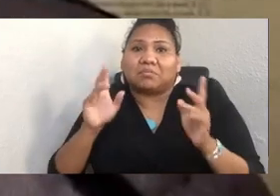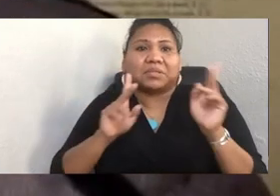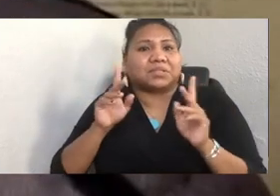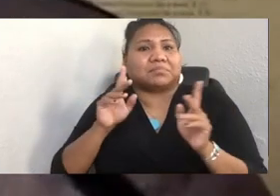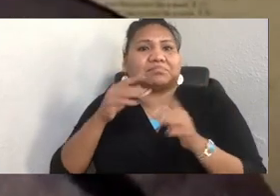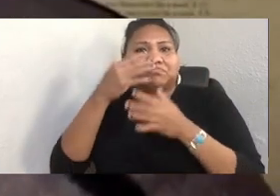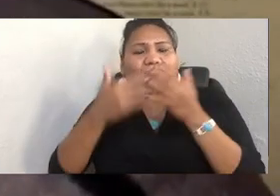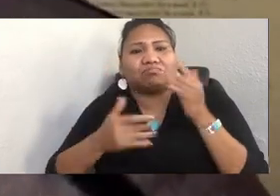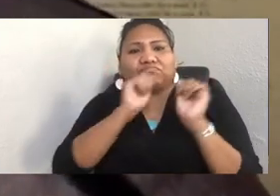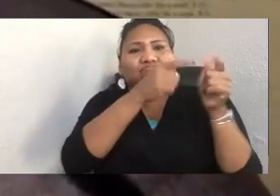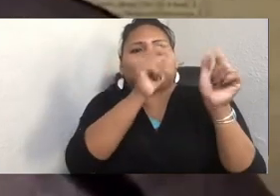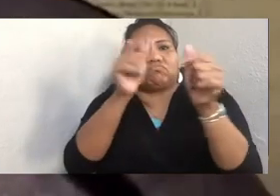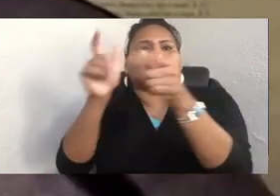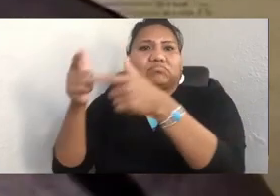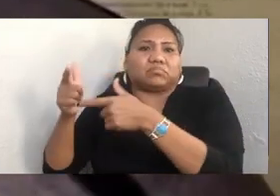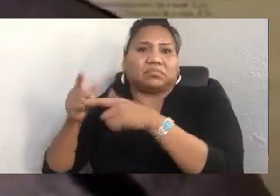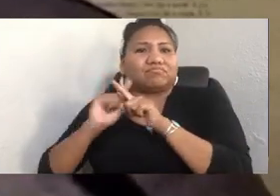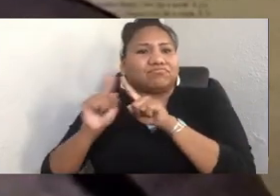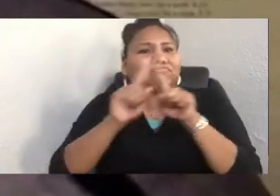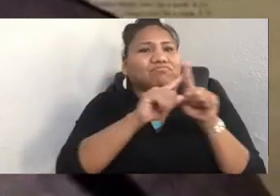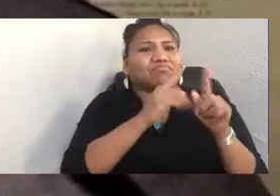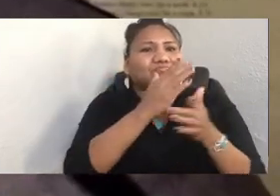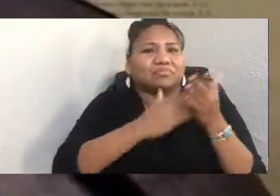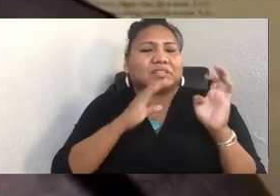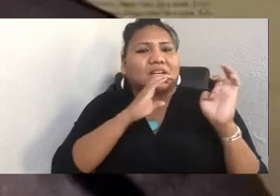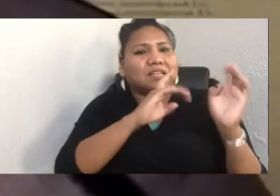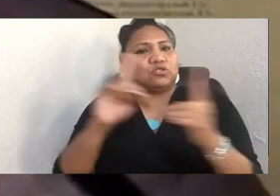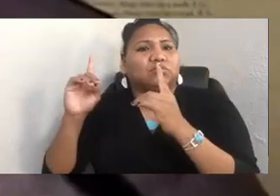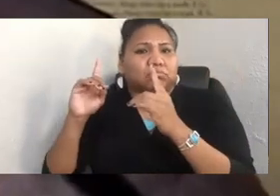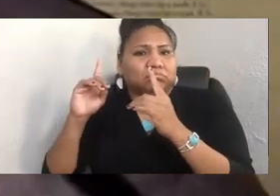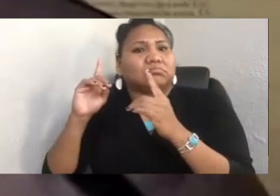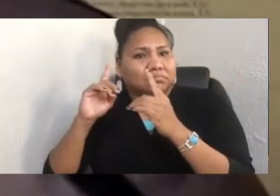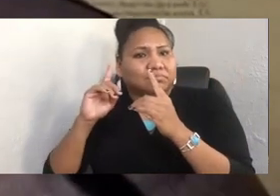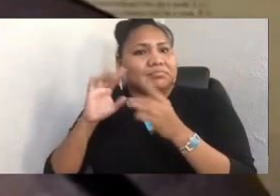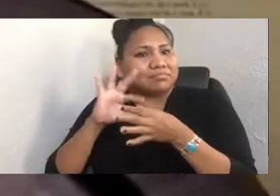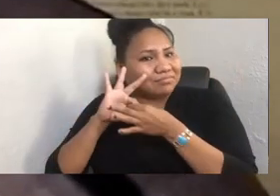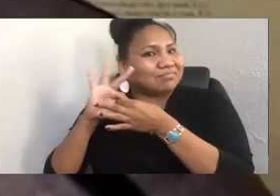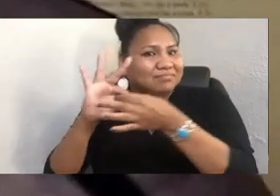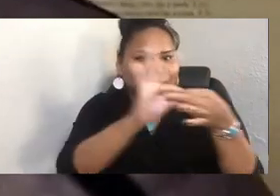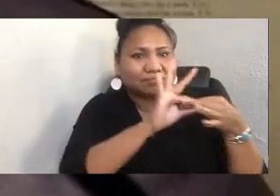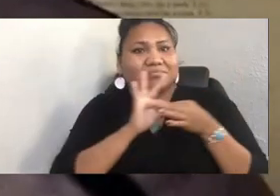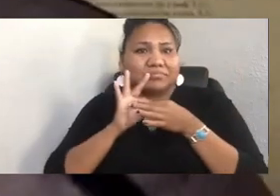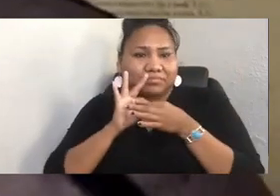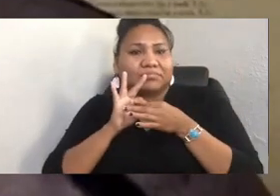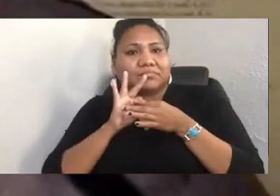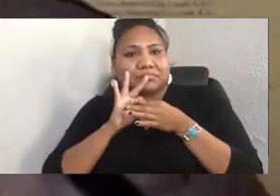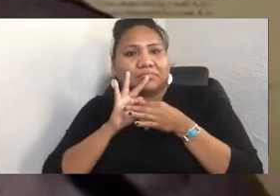This collaboration between all of these institutions of higher education and K through 12.